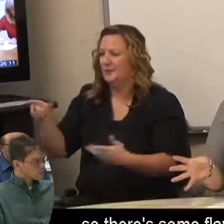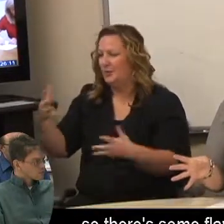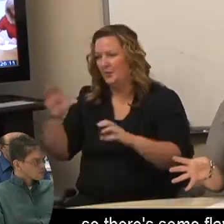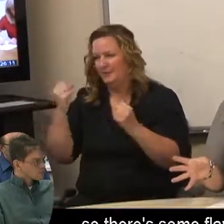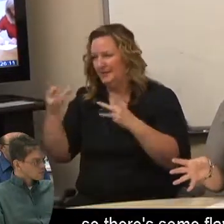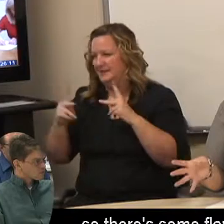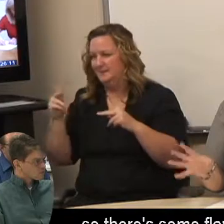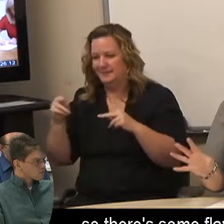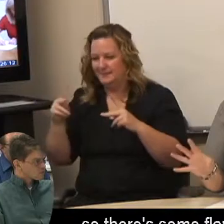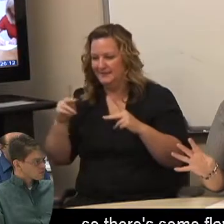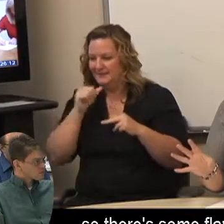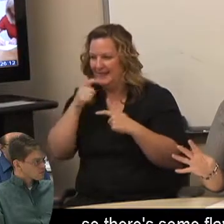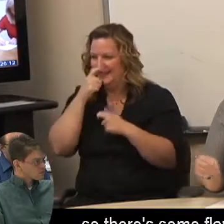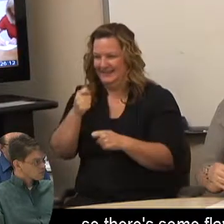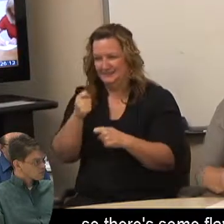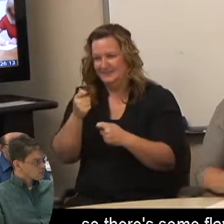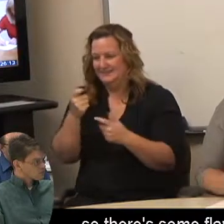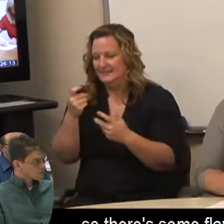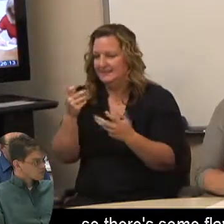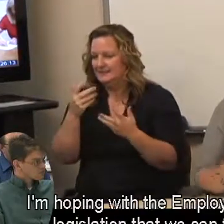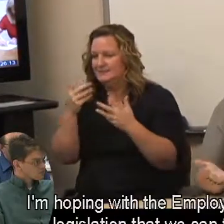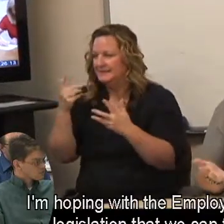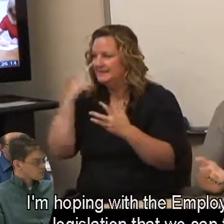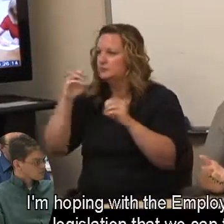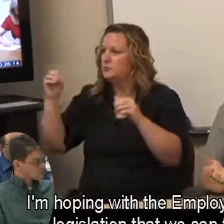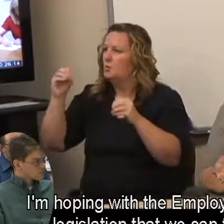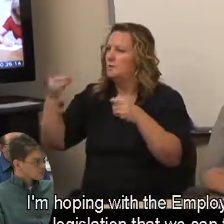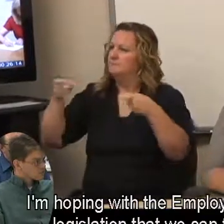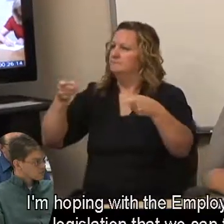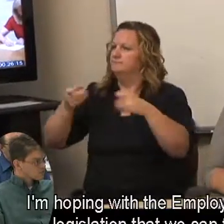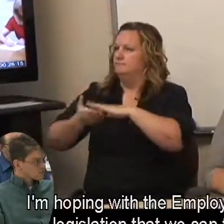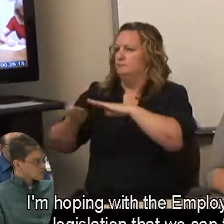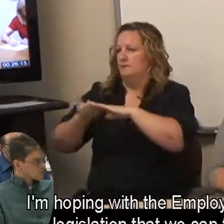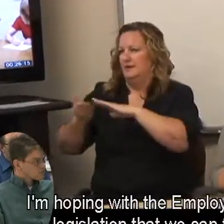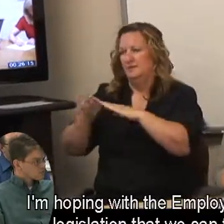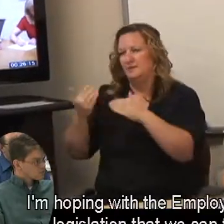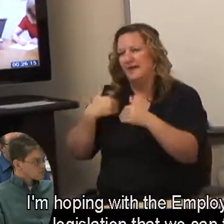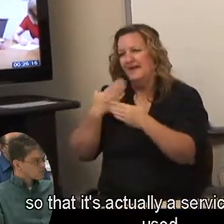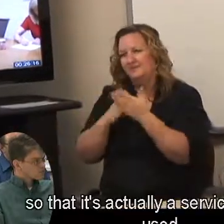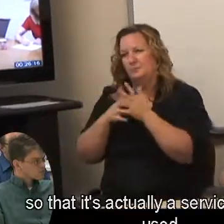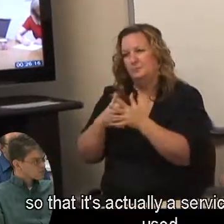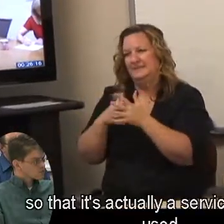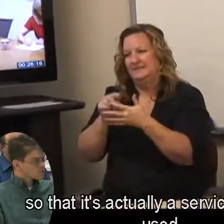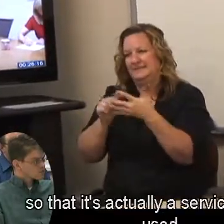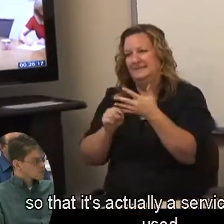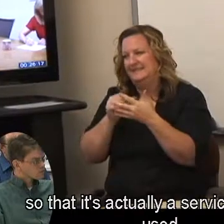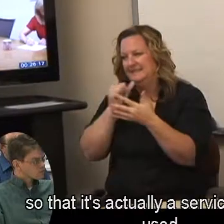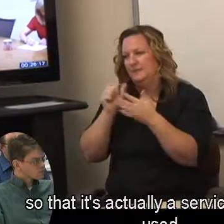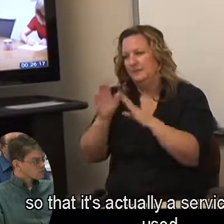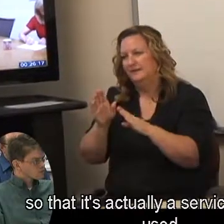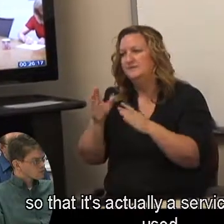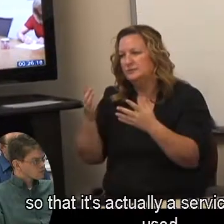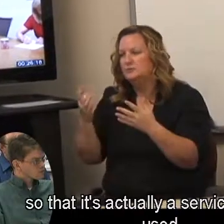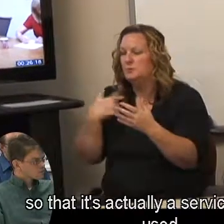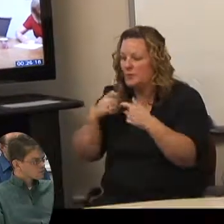so there's some flaws. I'm hoping with the Employment First legislation that we can fix that so that it's actually a service that gets used,